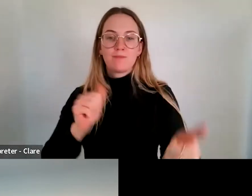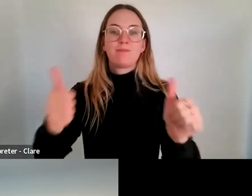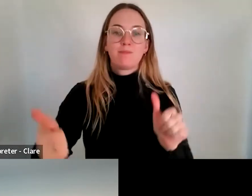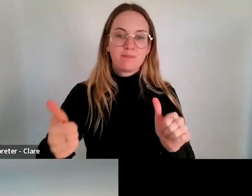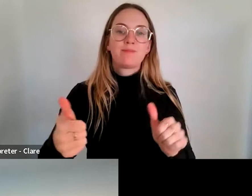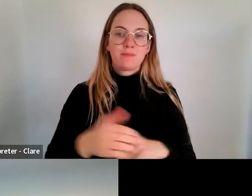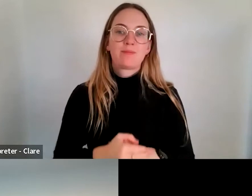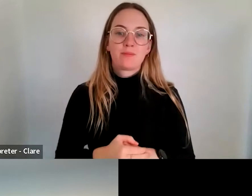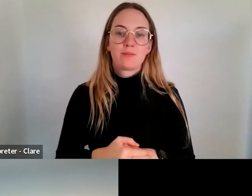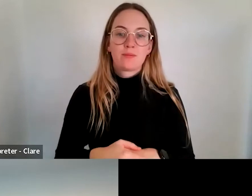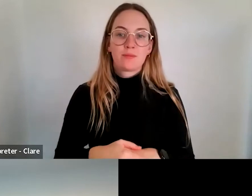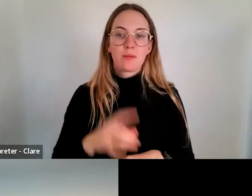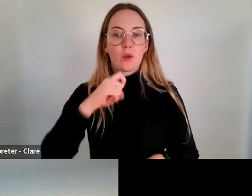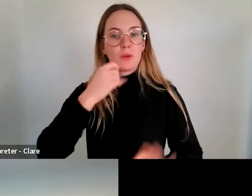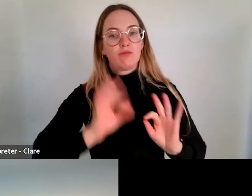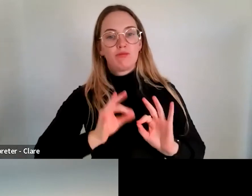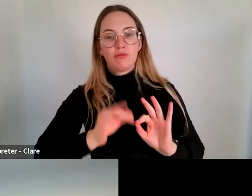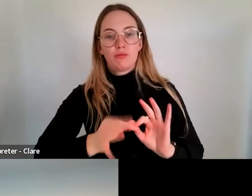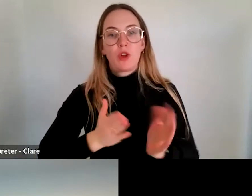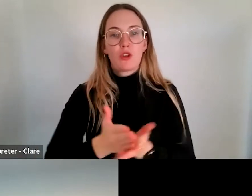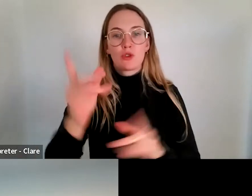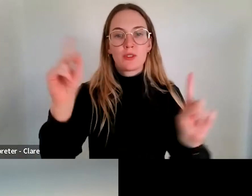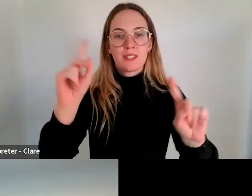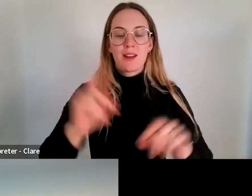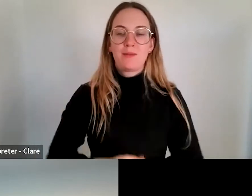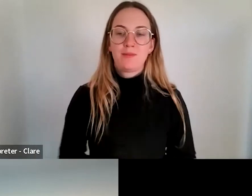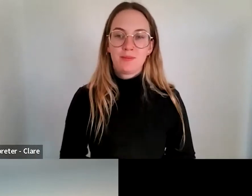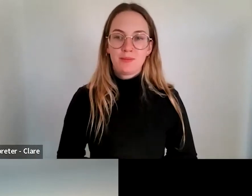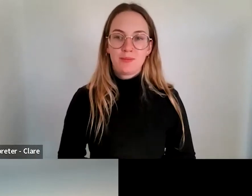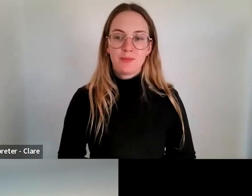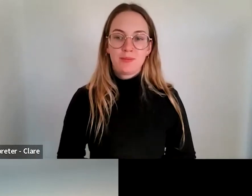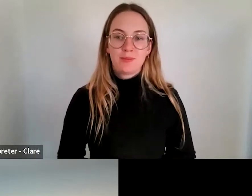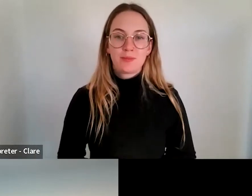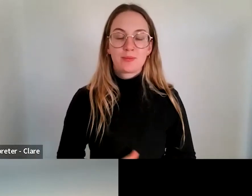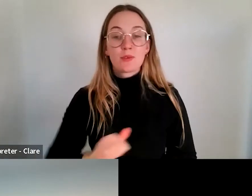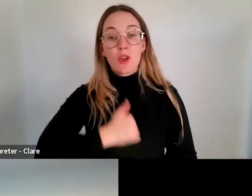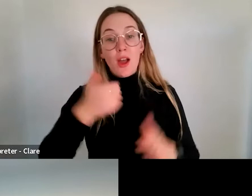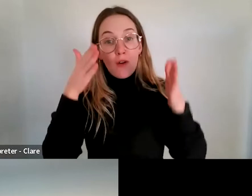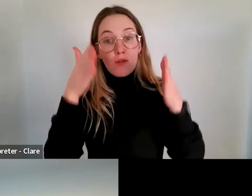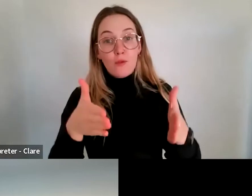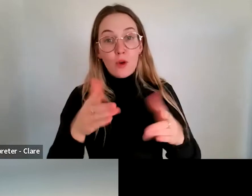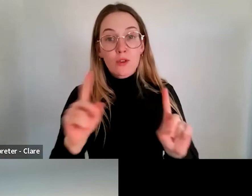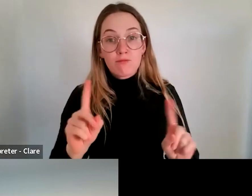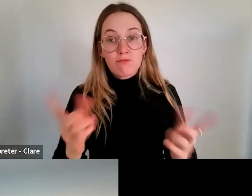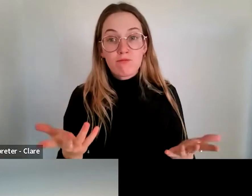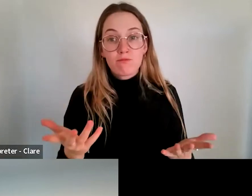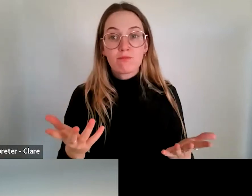we work our way through the subject matter today here. And of course what we're focusing on is the two new